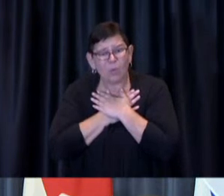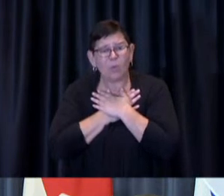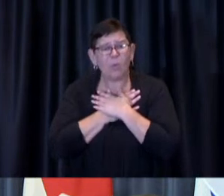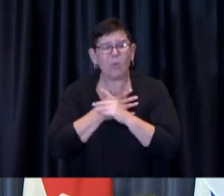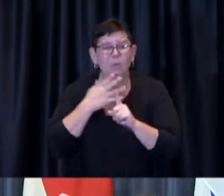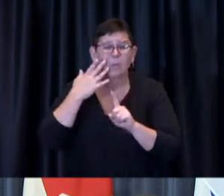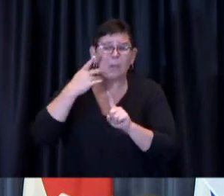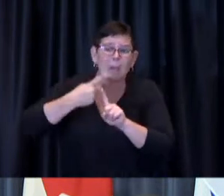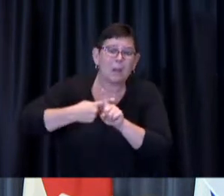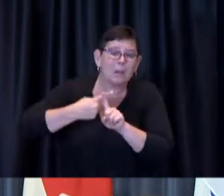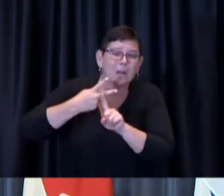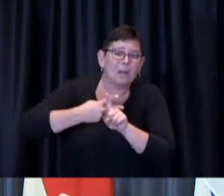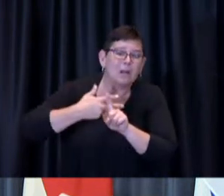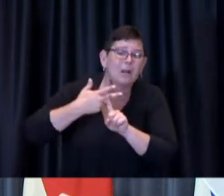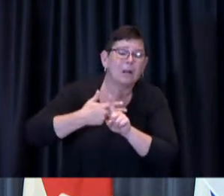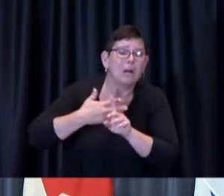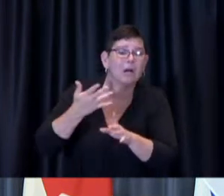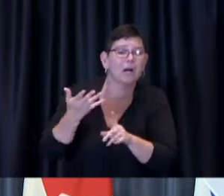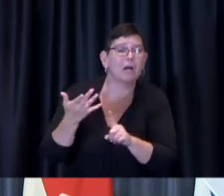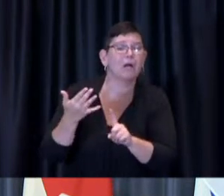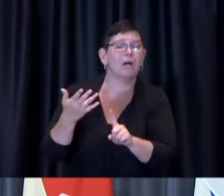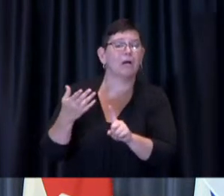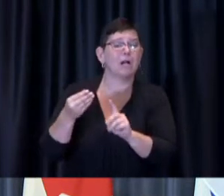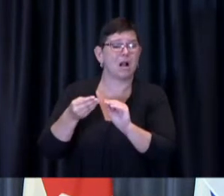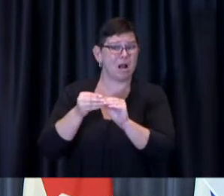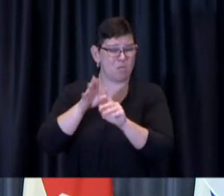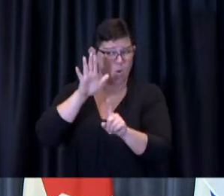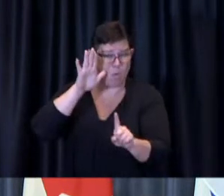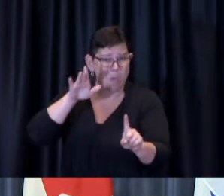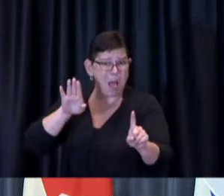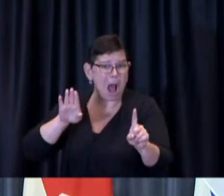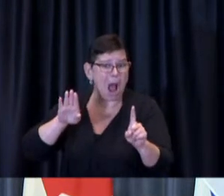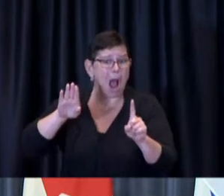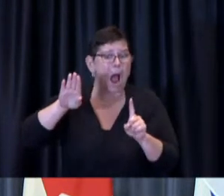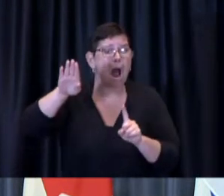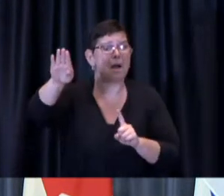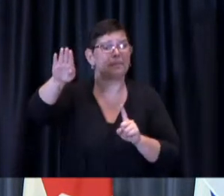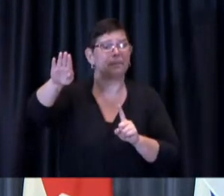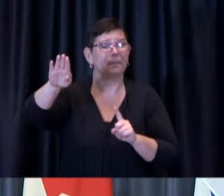once we have sufficient data that we can assure parents this is the right thing to do.